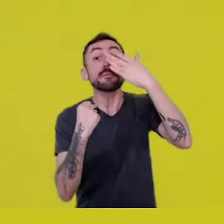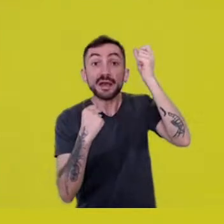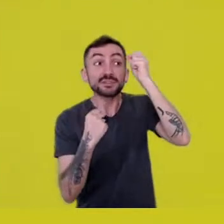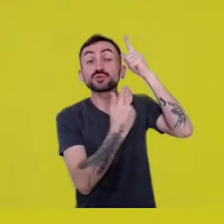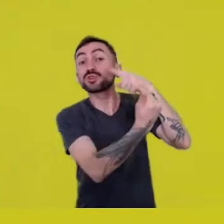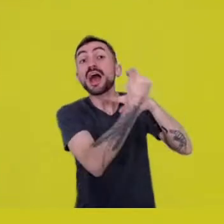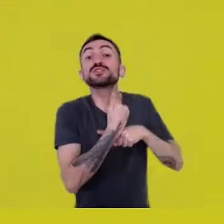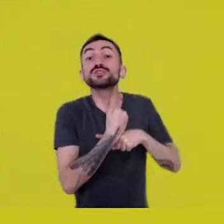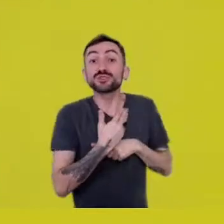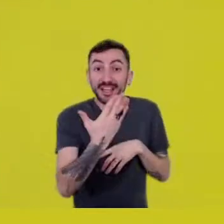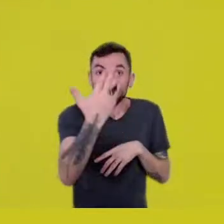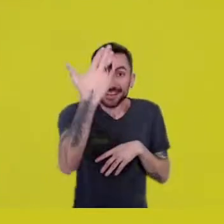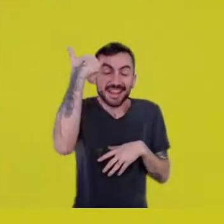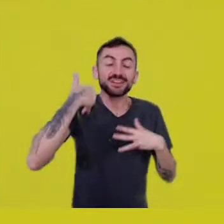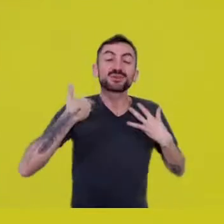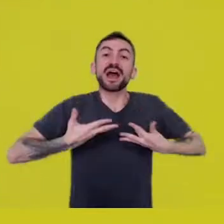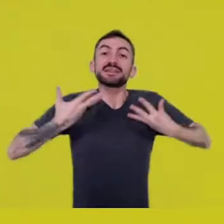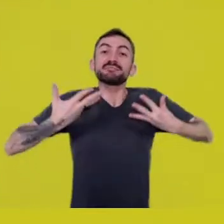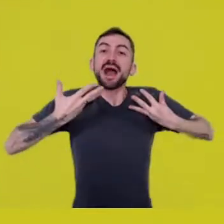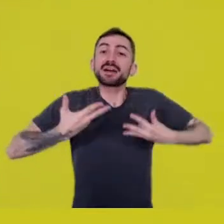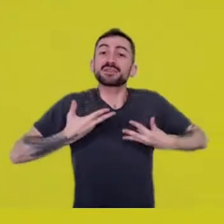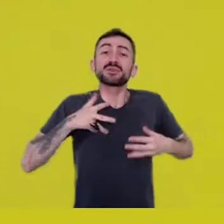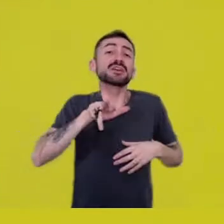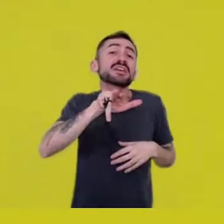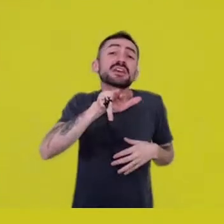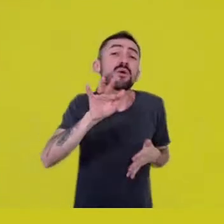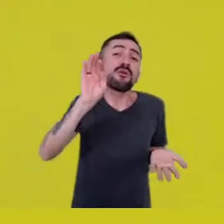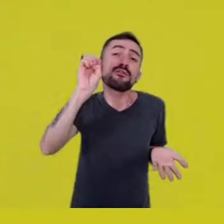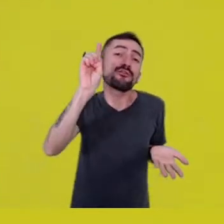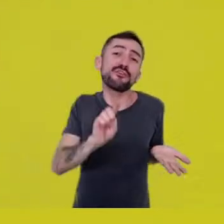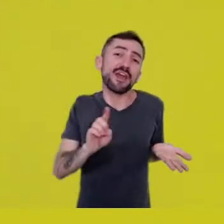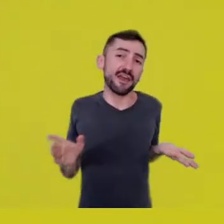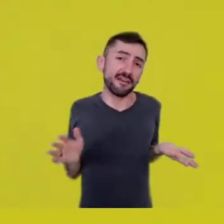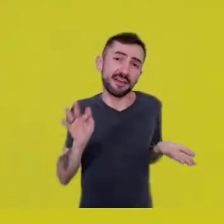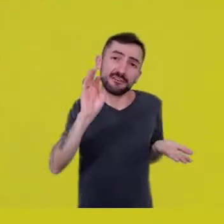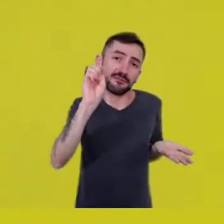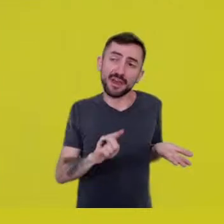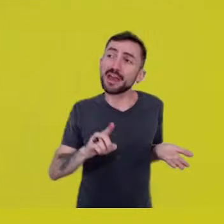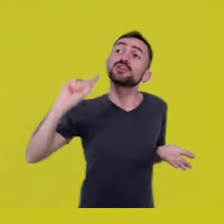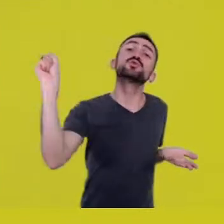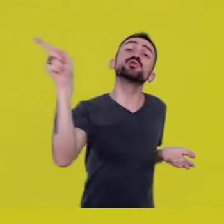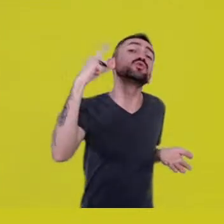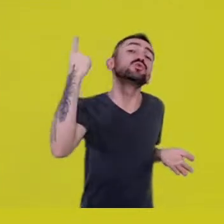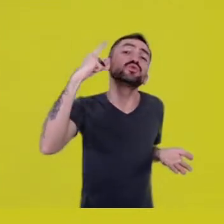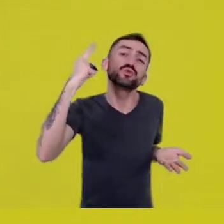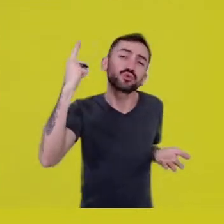Like faith, like the movement of what we call faith. Faith in life.